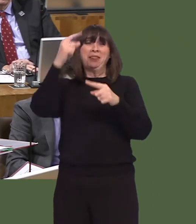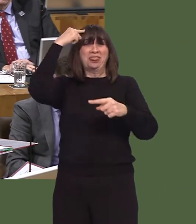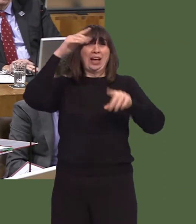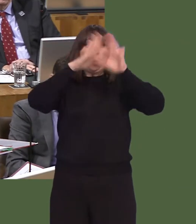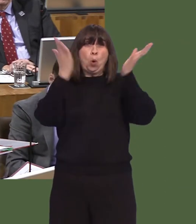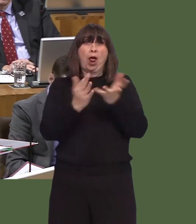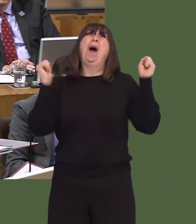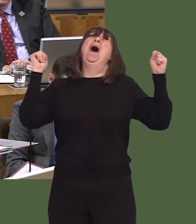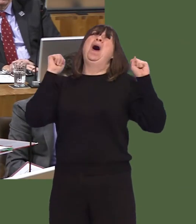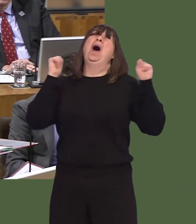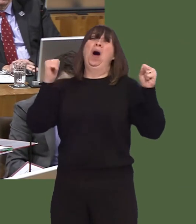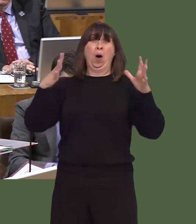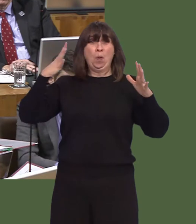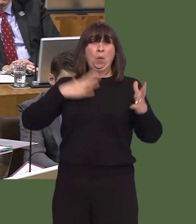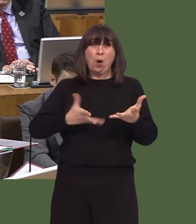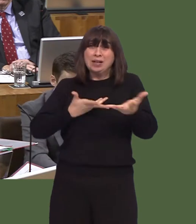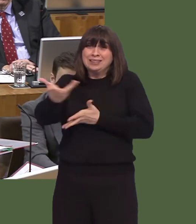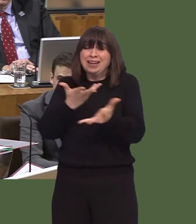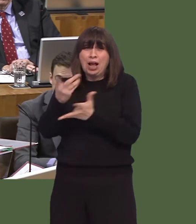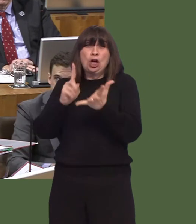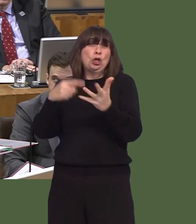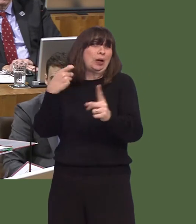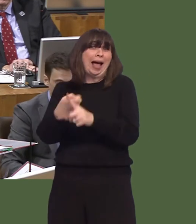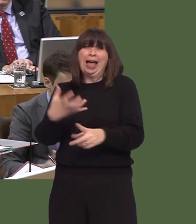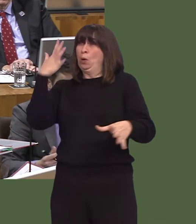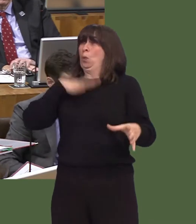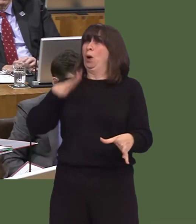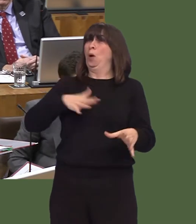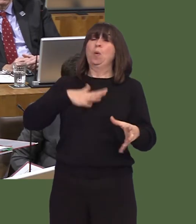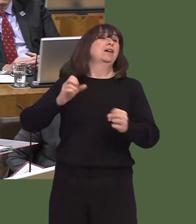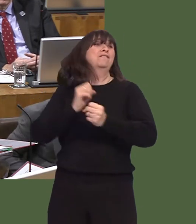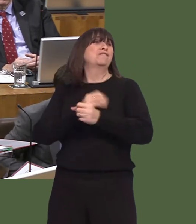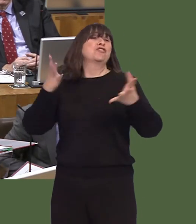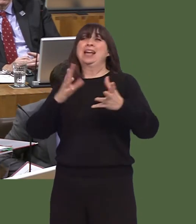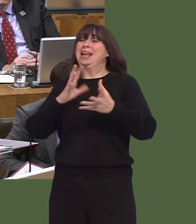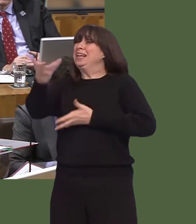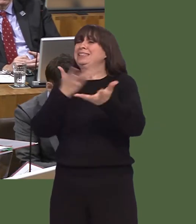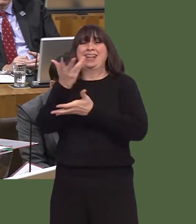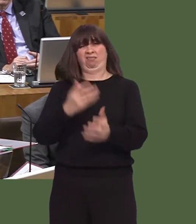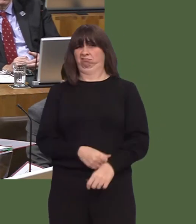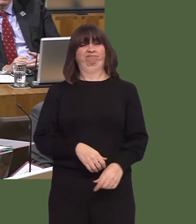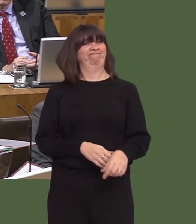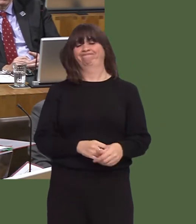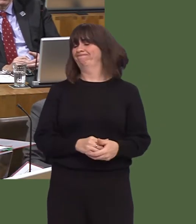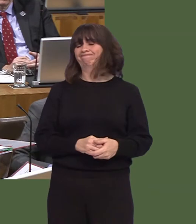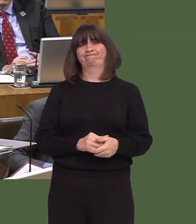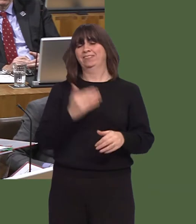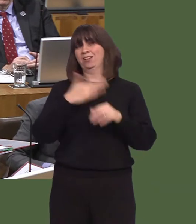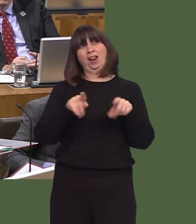waiting to conduct free-trade agreements with the UK. That is certainly not what other countries are saying, and certainly not what the experience has been in the past.